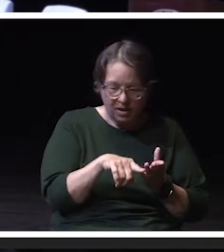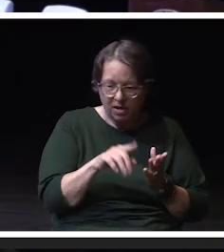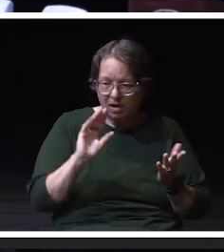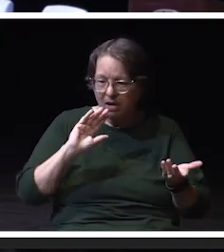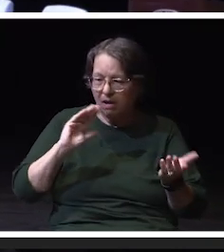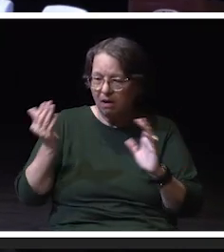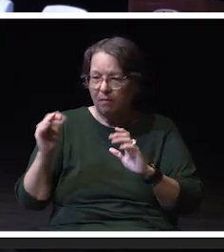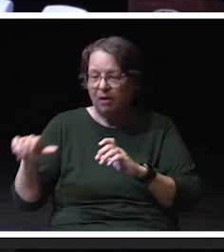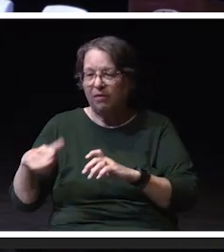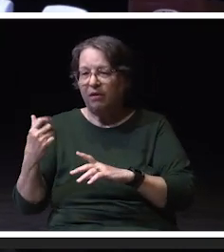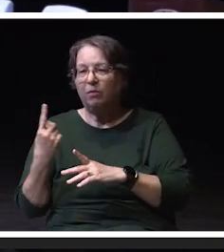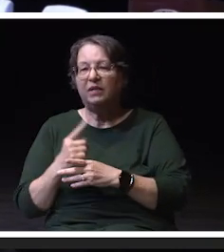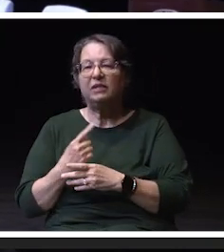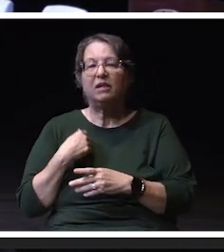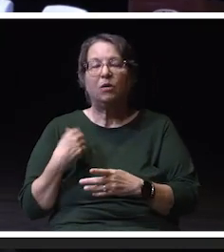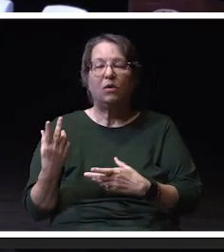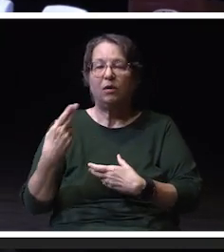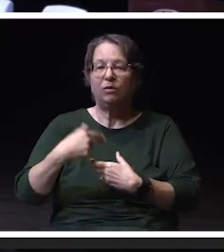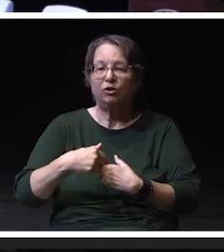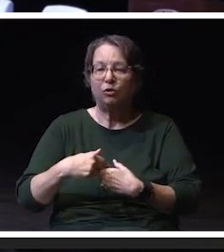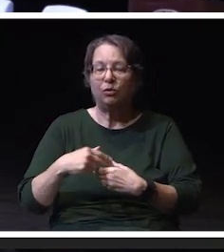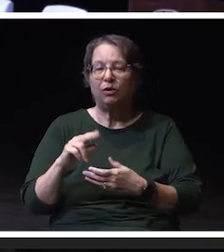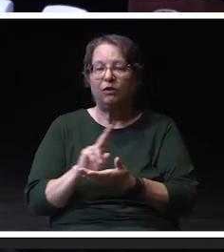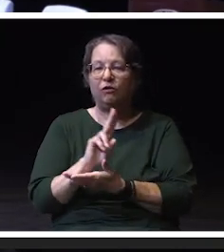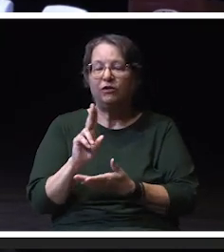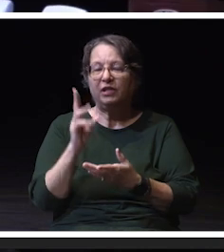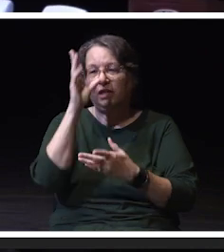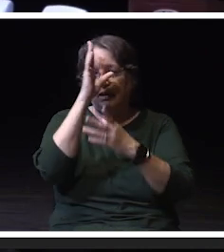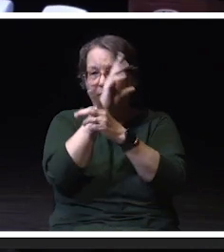the Universities of Wisconsin President Jay Rothman,